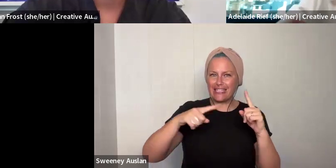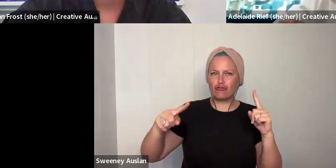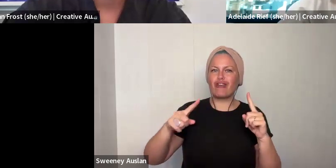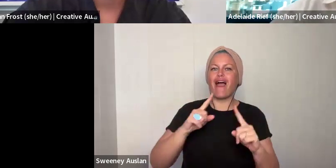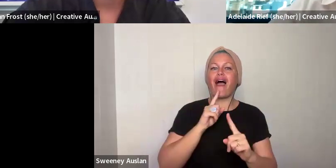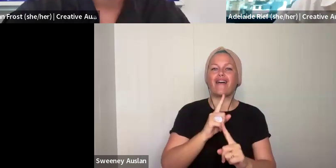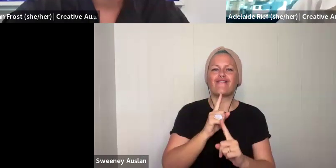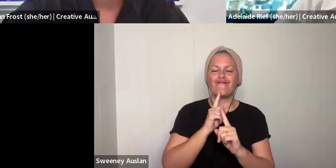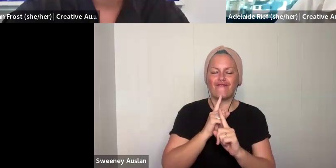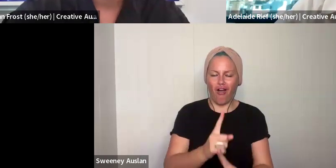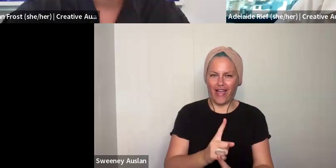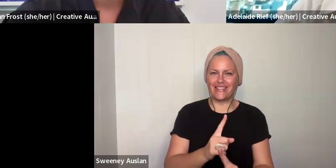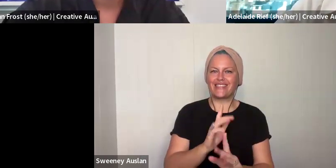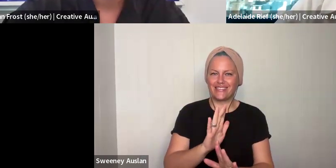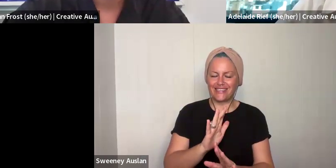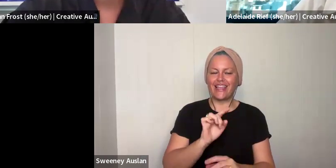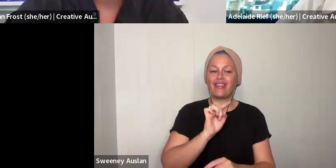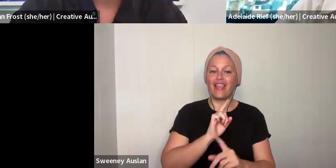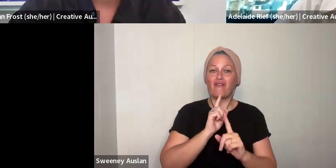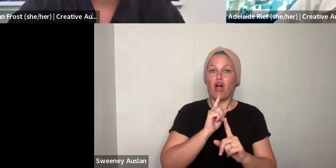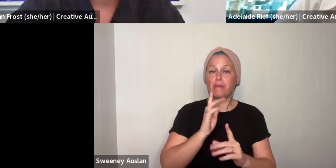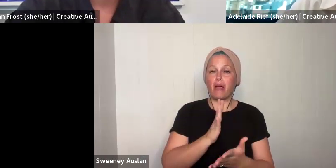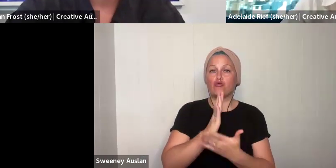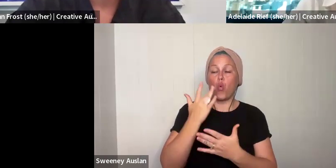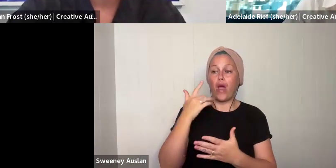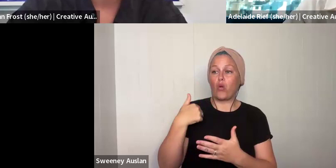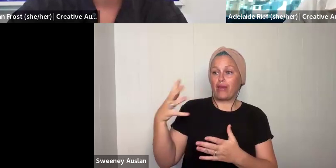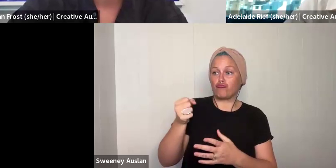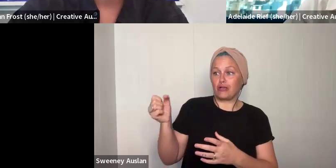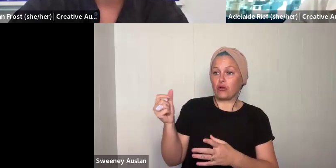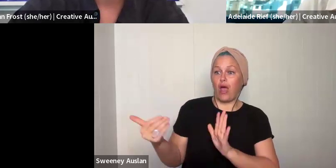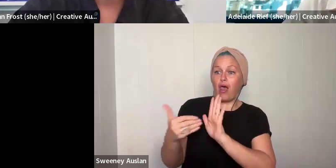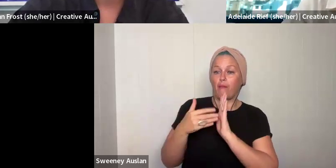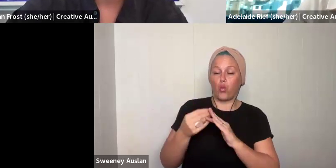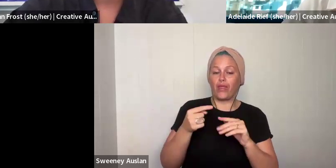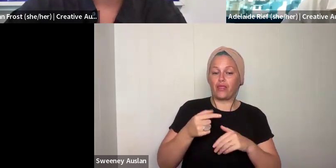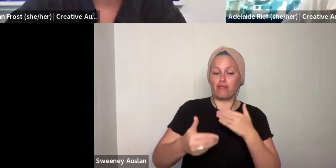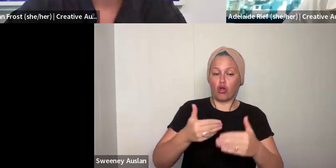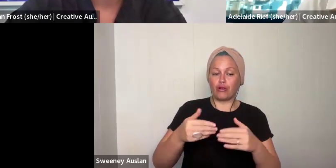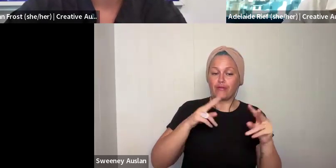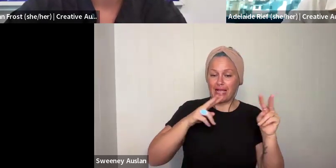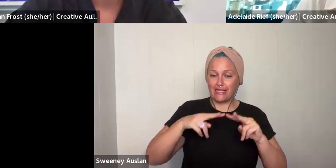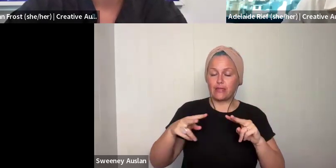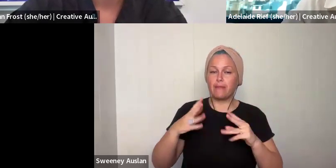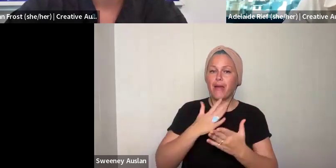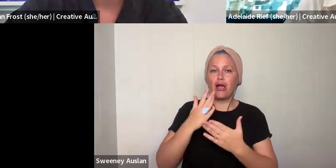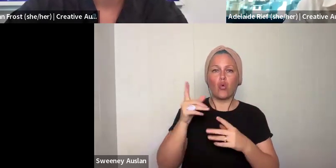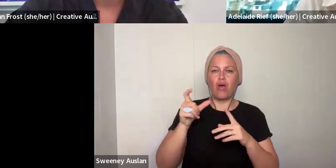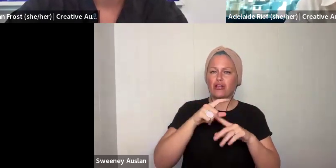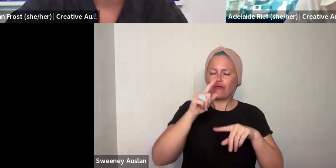, sorry, industry advisors, that is the word I'm looking for. The industry advises that we bring in to